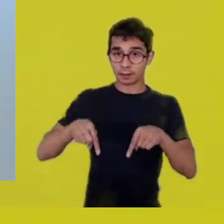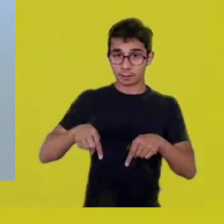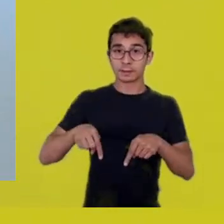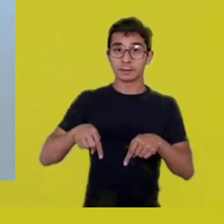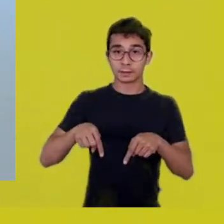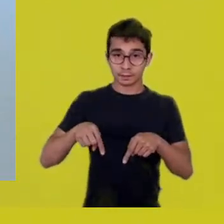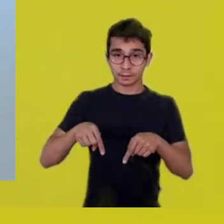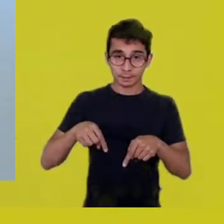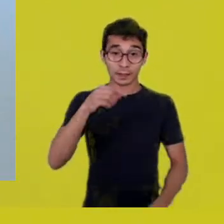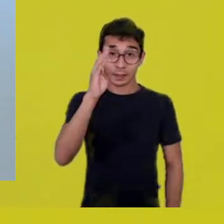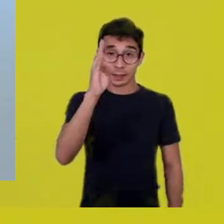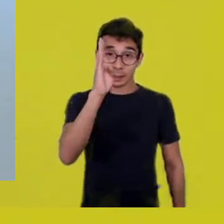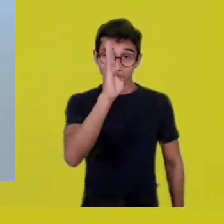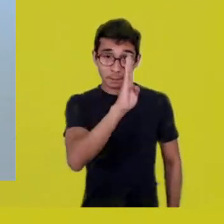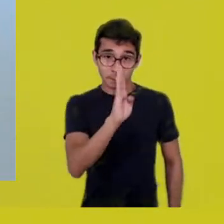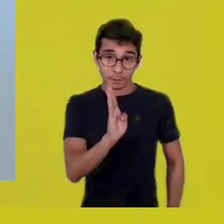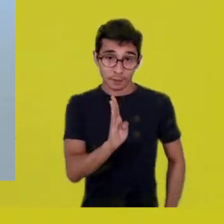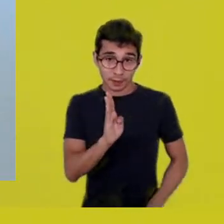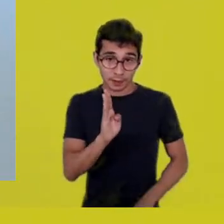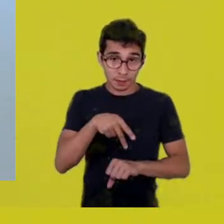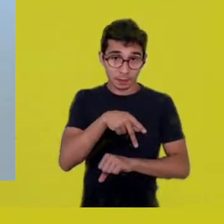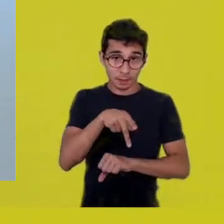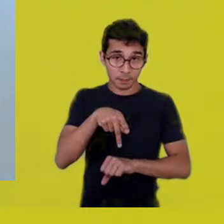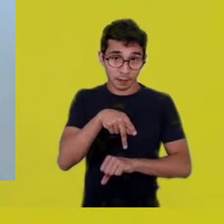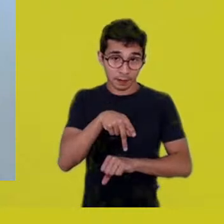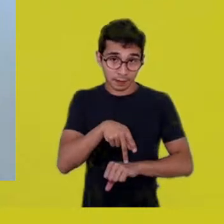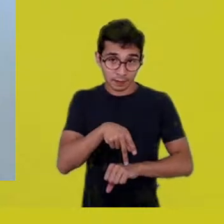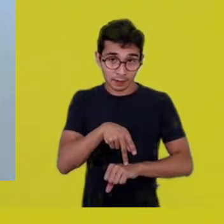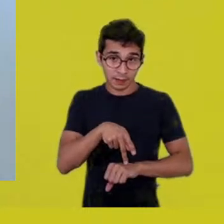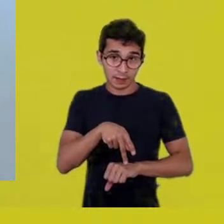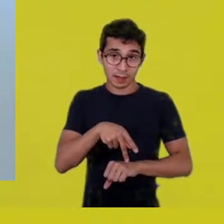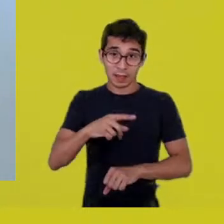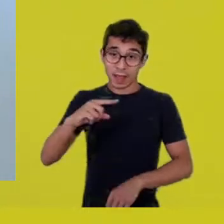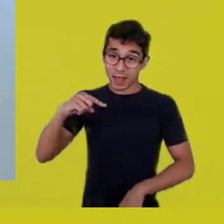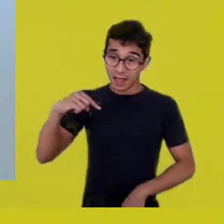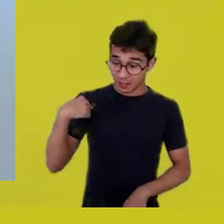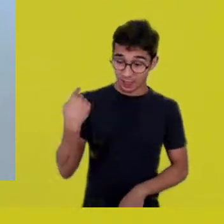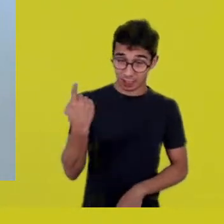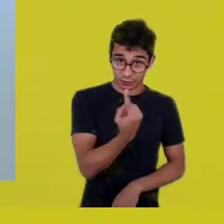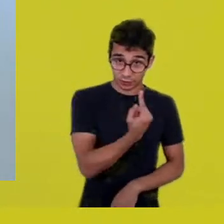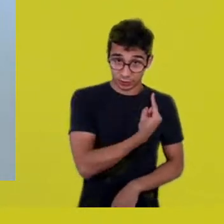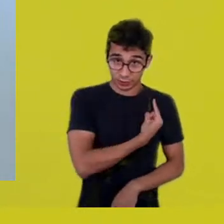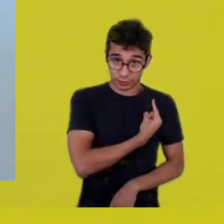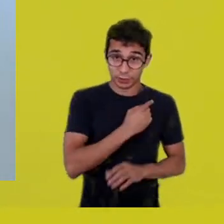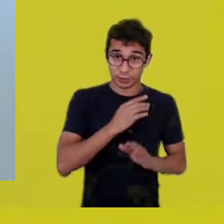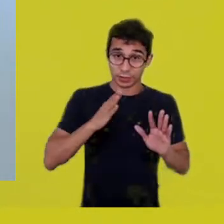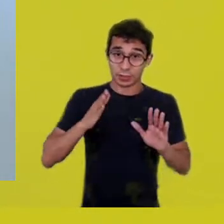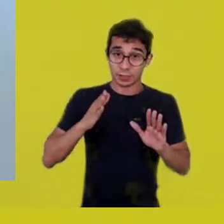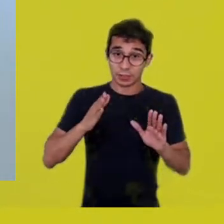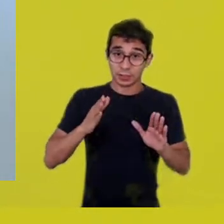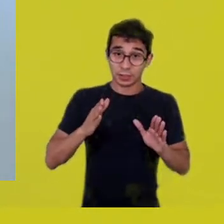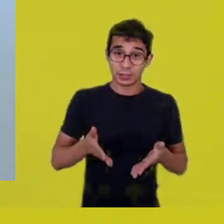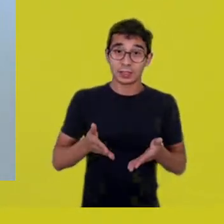motivated for some time to imagine